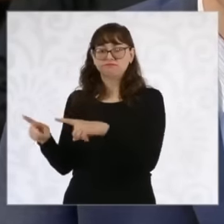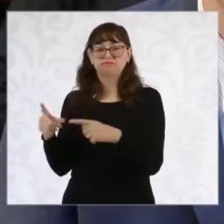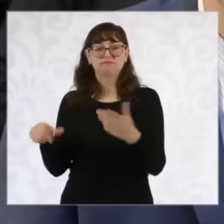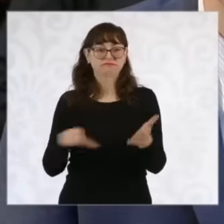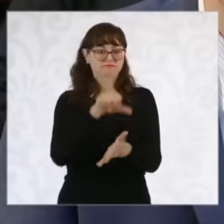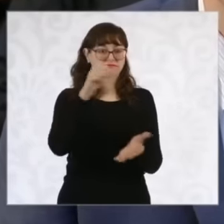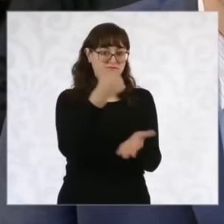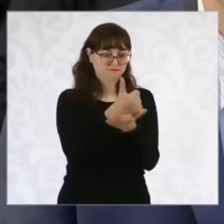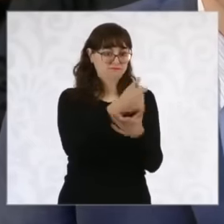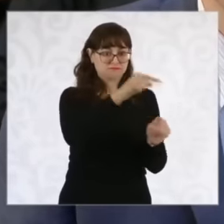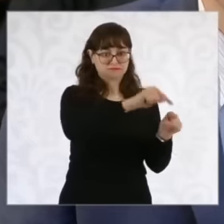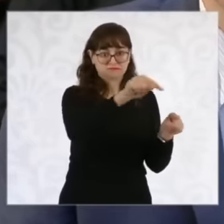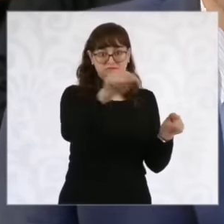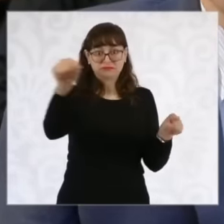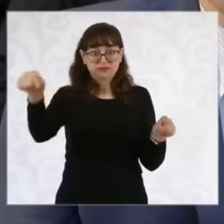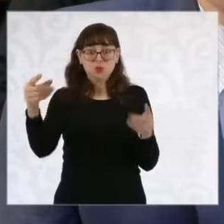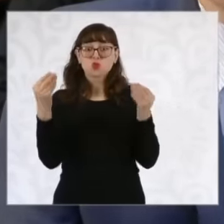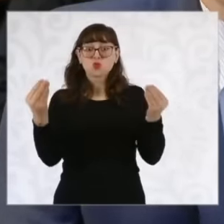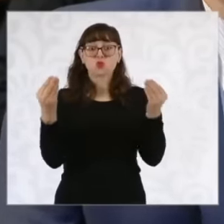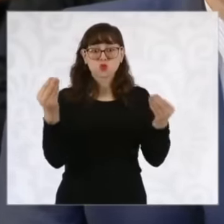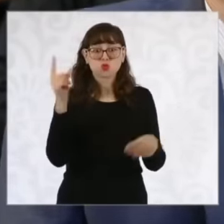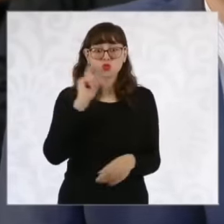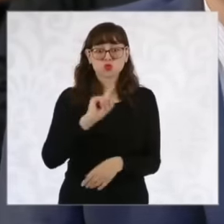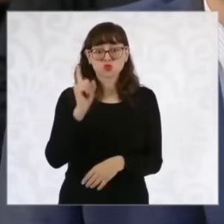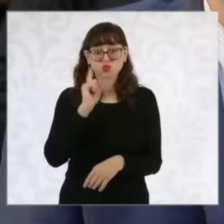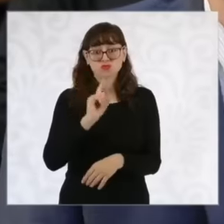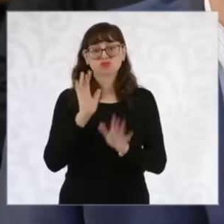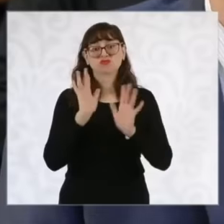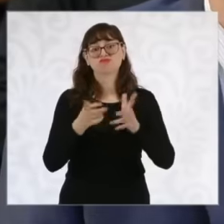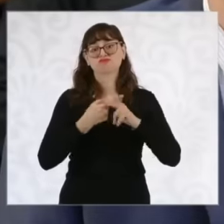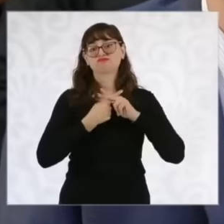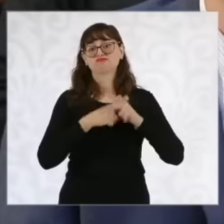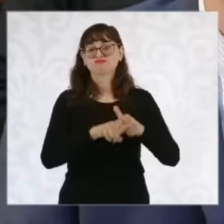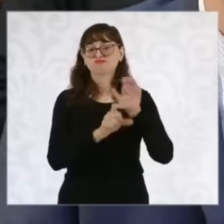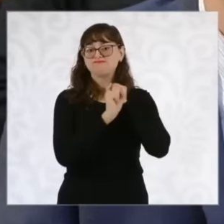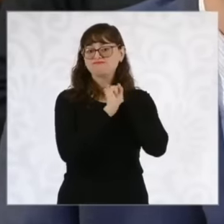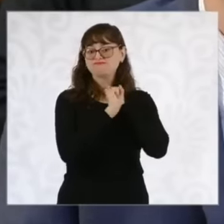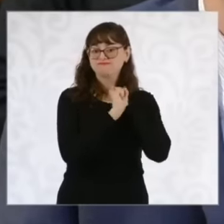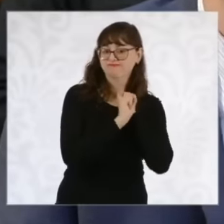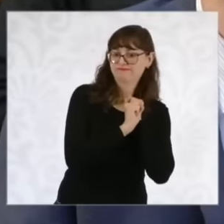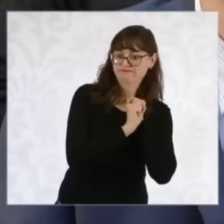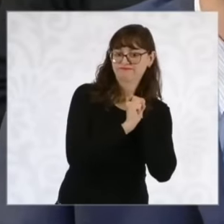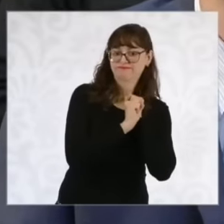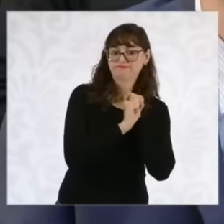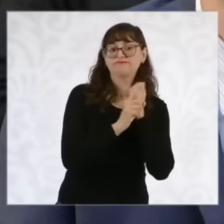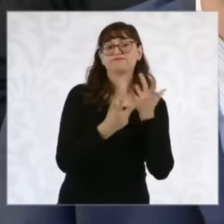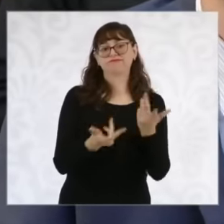people, especially women, are being victims of human trafficking, they are mistreating them,